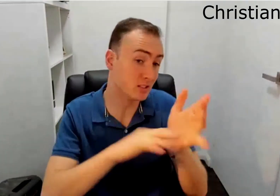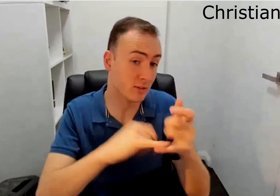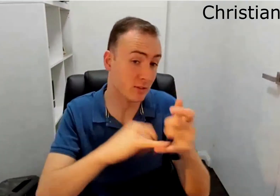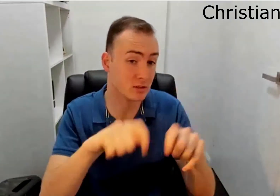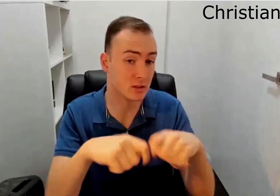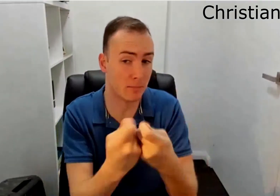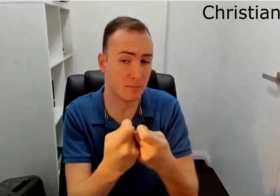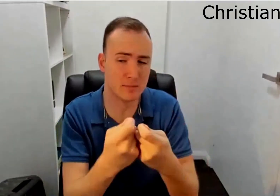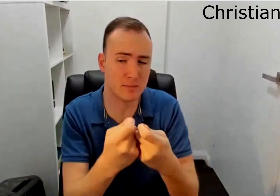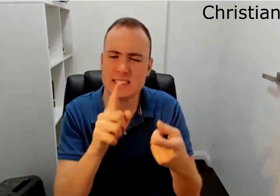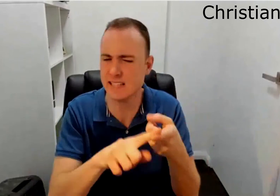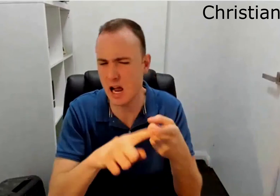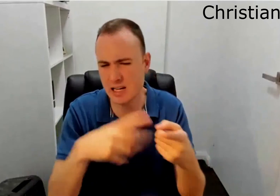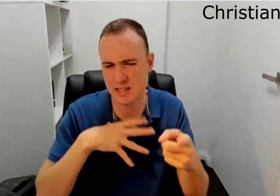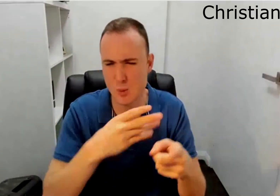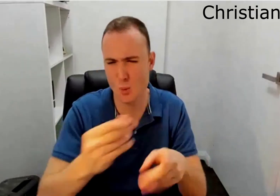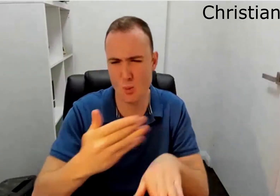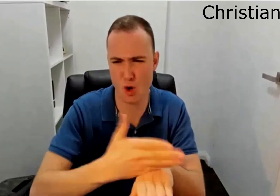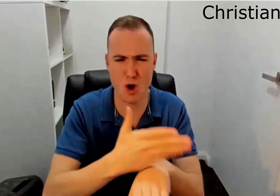And I feel like uh microsoft teams